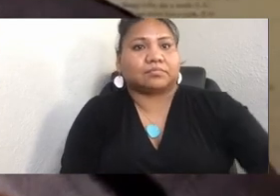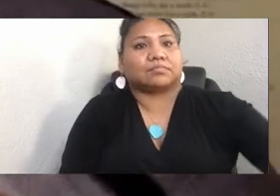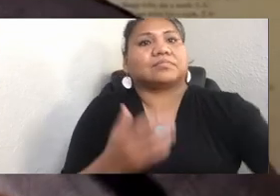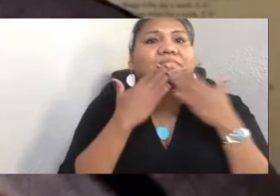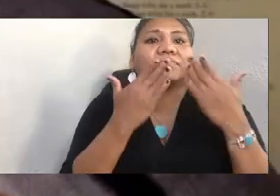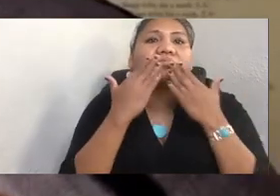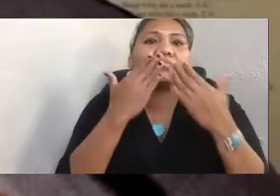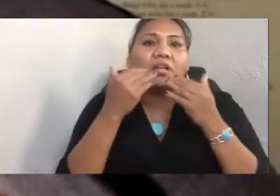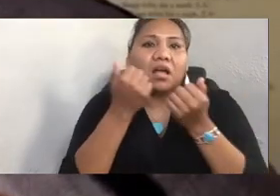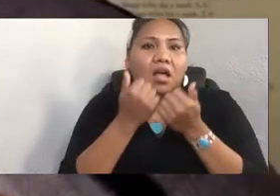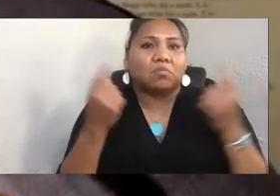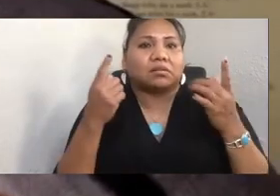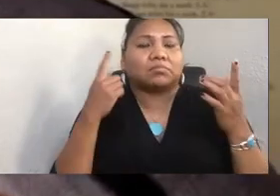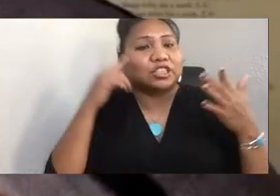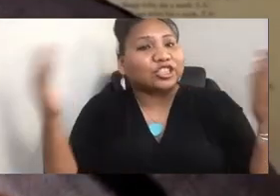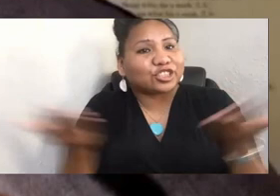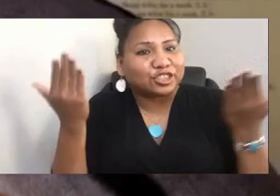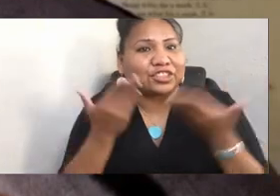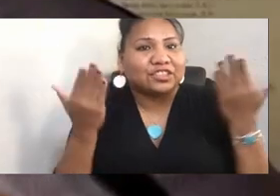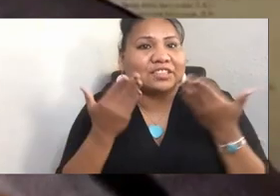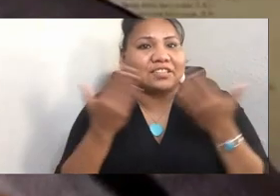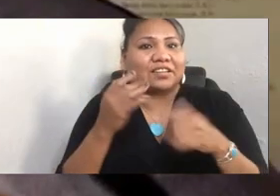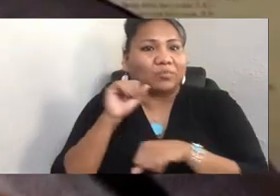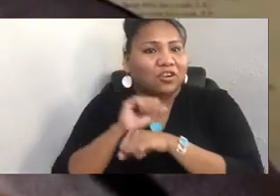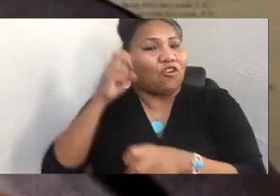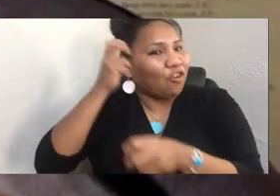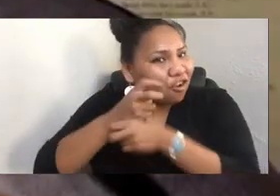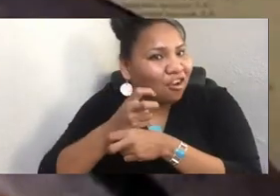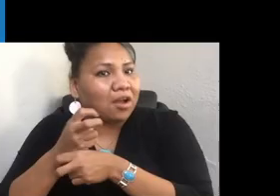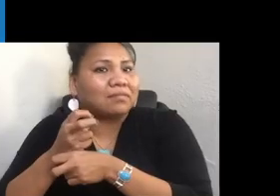And I wanted to share the list of collaborators that came together.